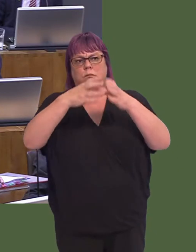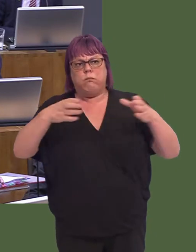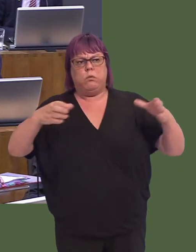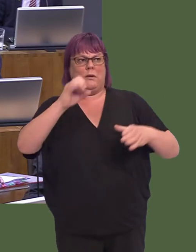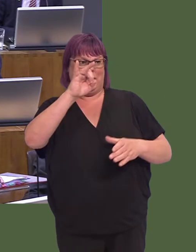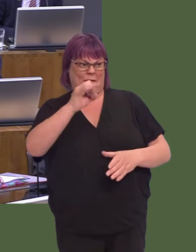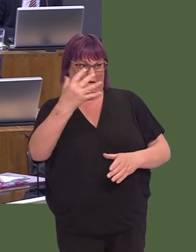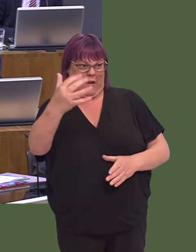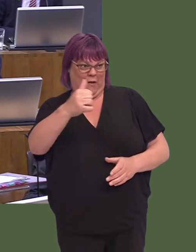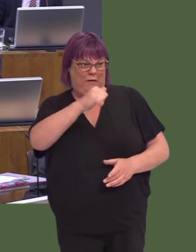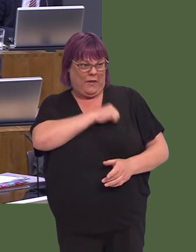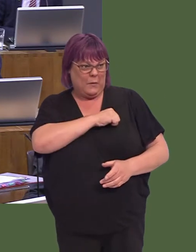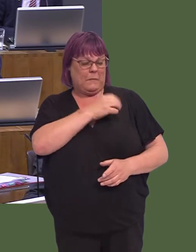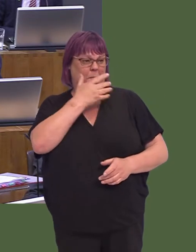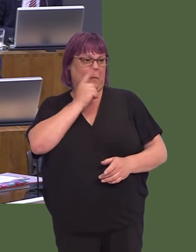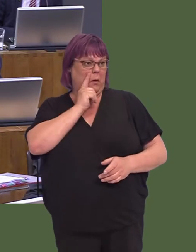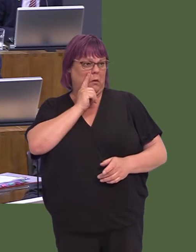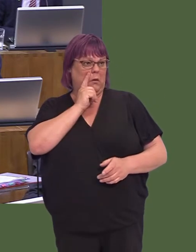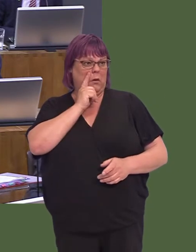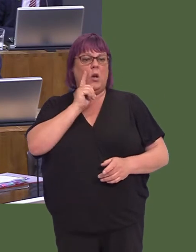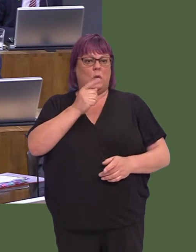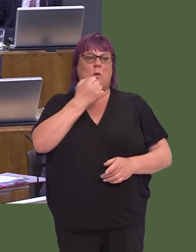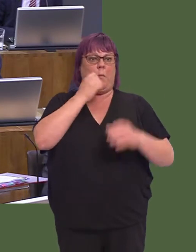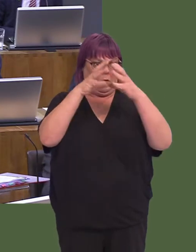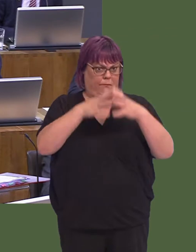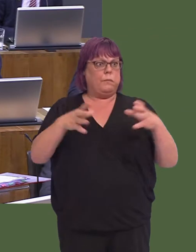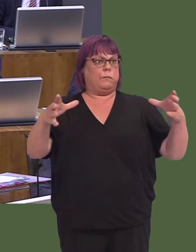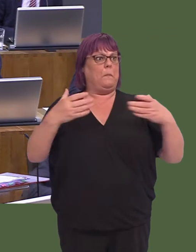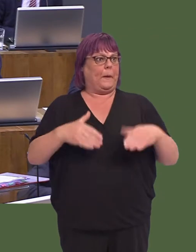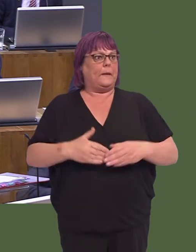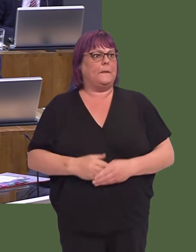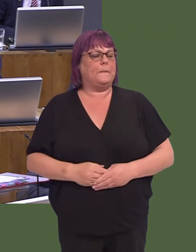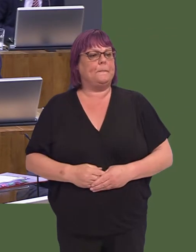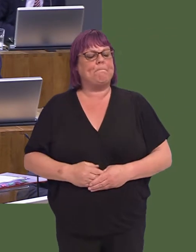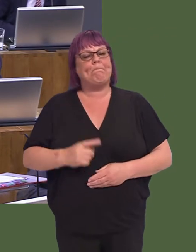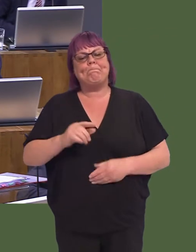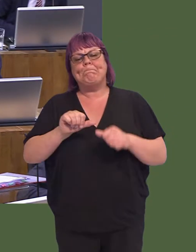century to 75,000, as I said, currently. So, there has been a great growth.